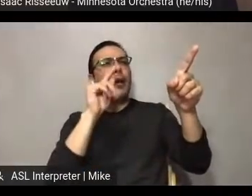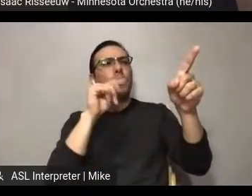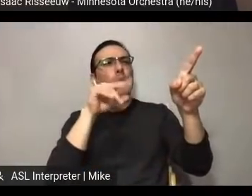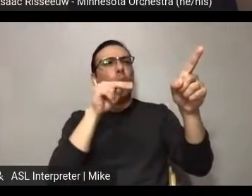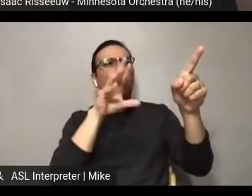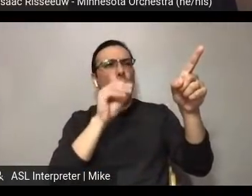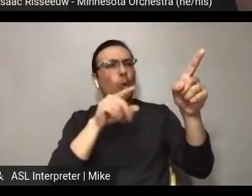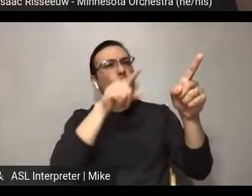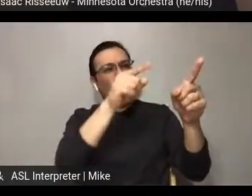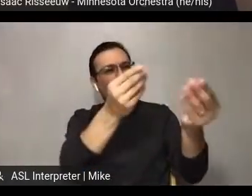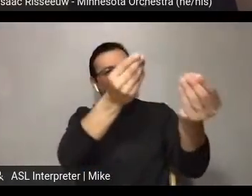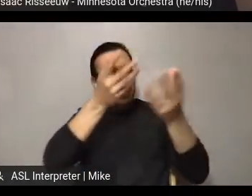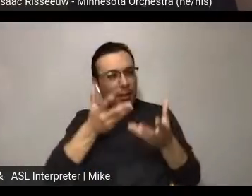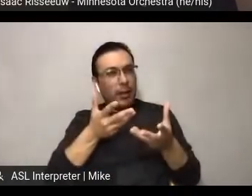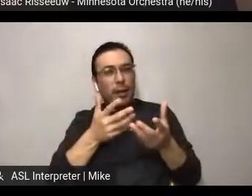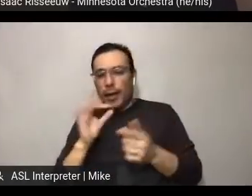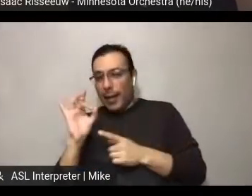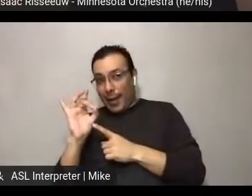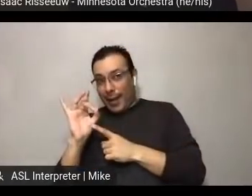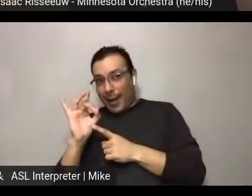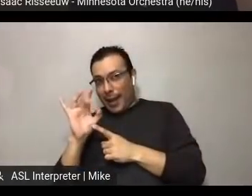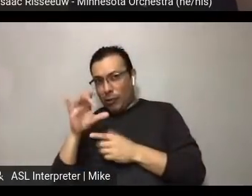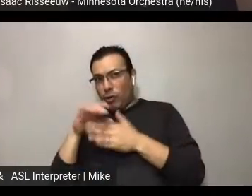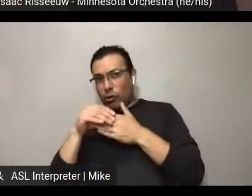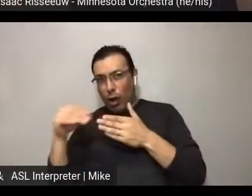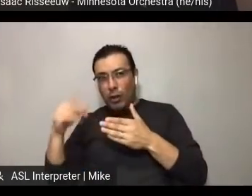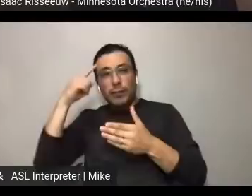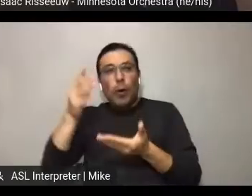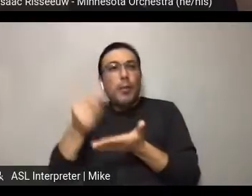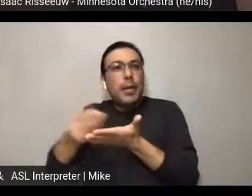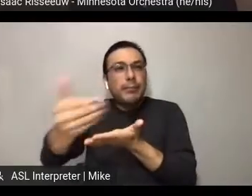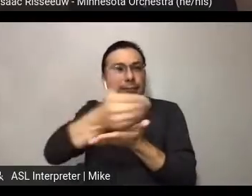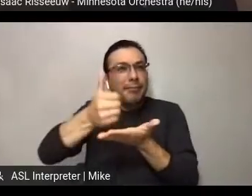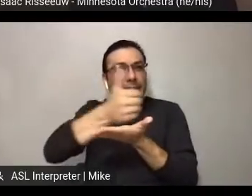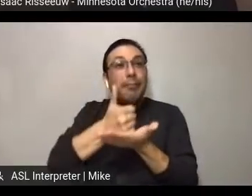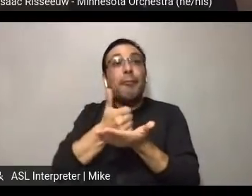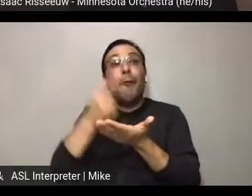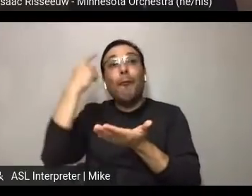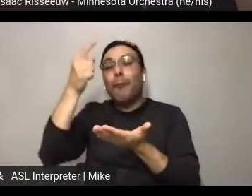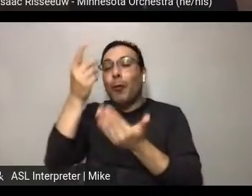I understand the $800 was last year in person from a bake sale, and then